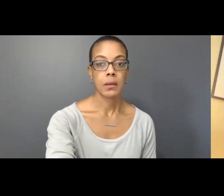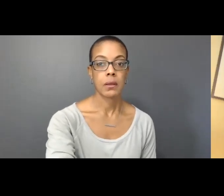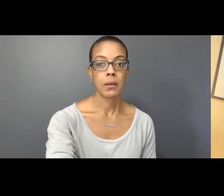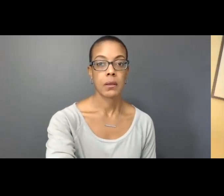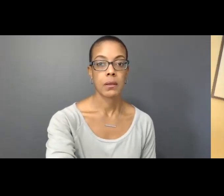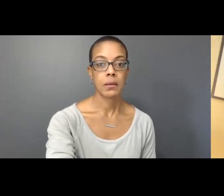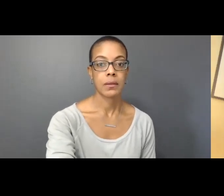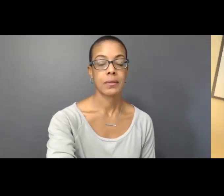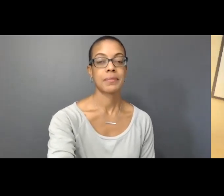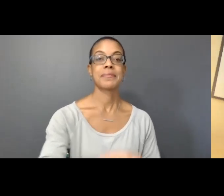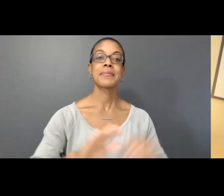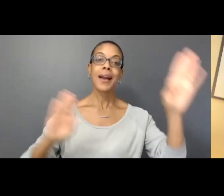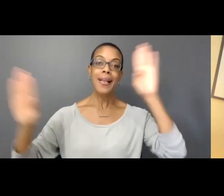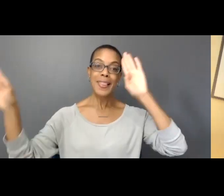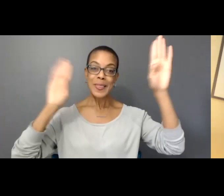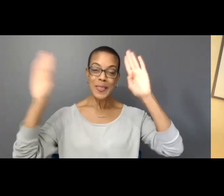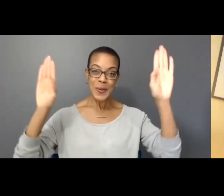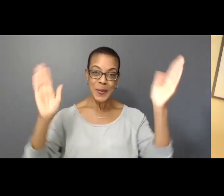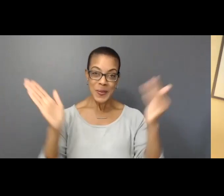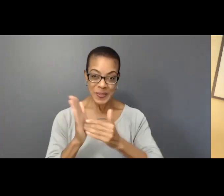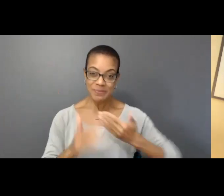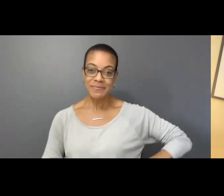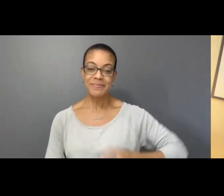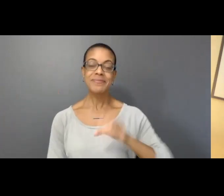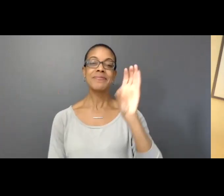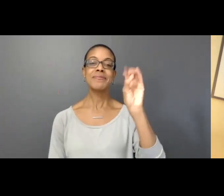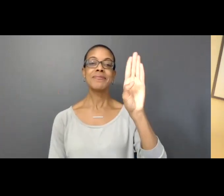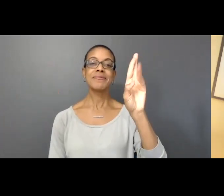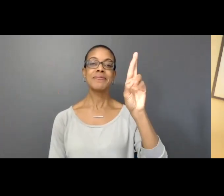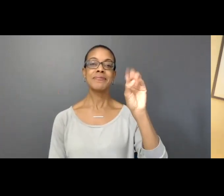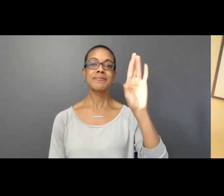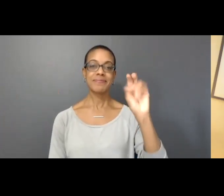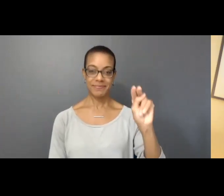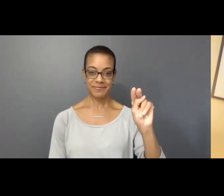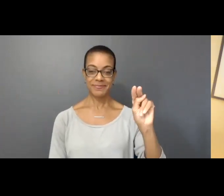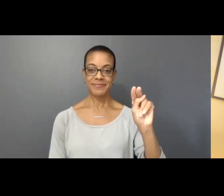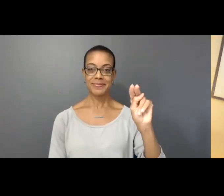Hi everybody my name is Robin. I will be your Front of House representative for today.